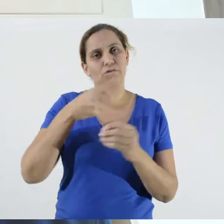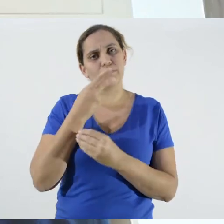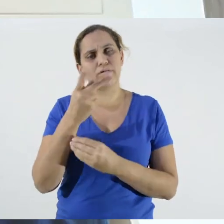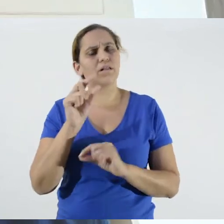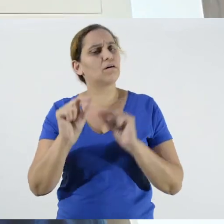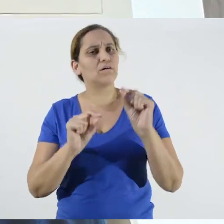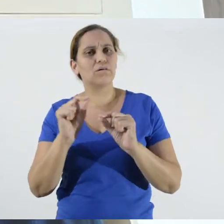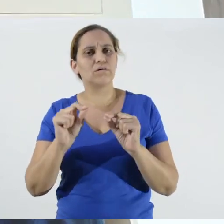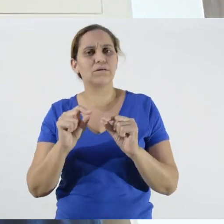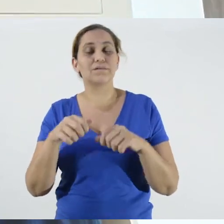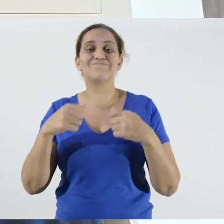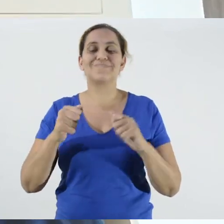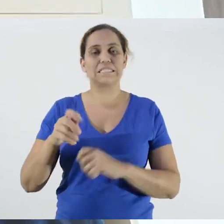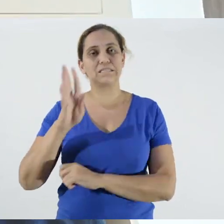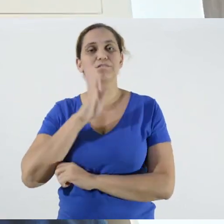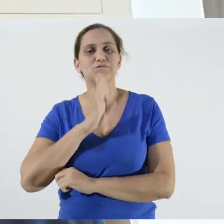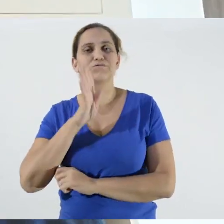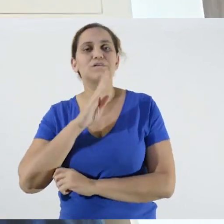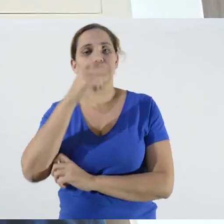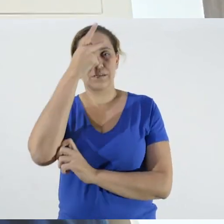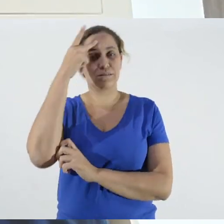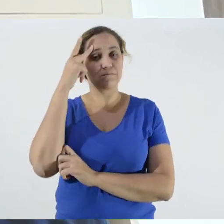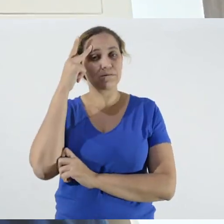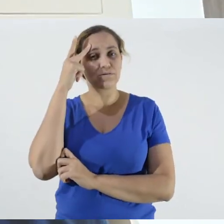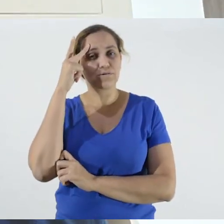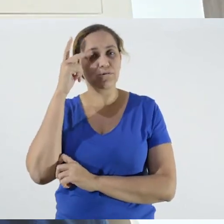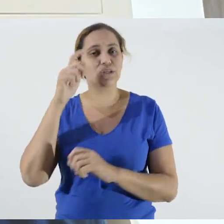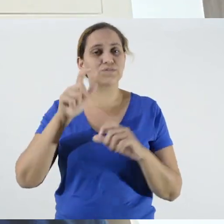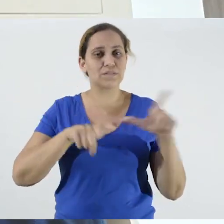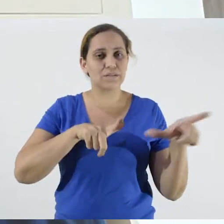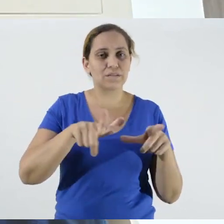I say again, you need to know the people you're going to be working with